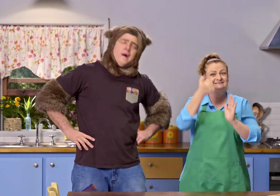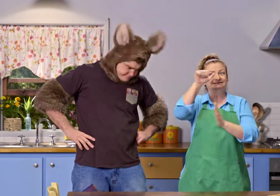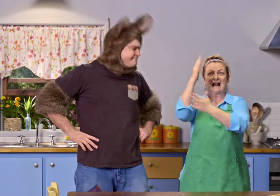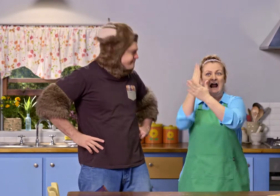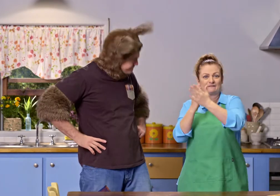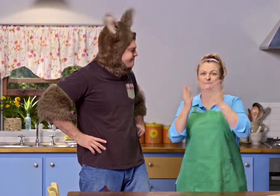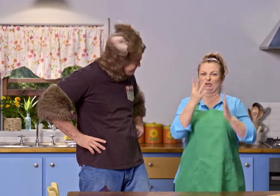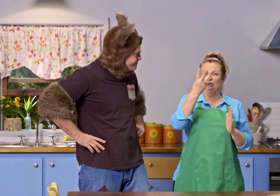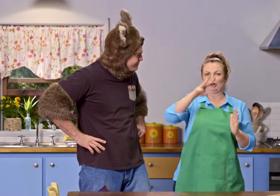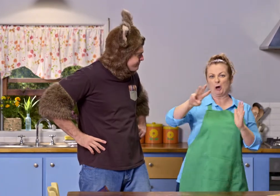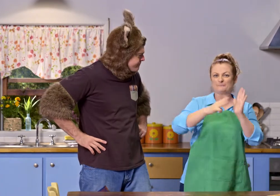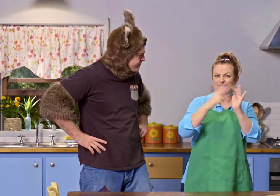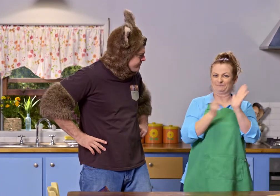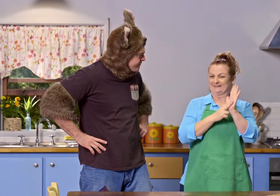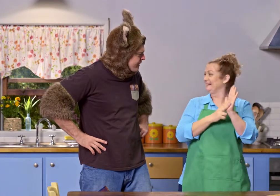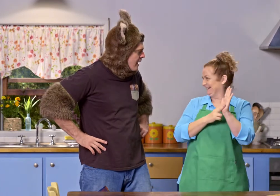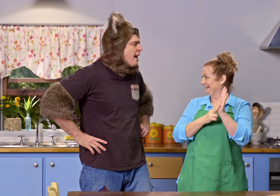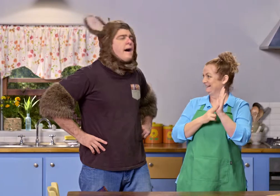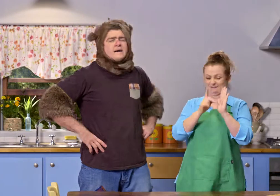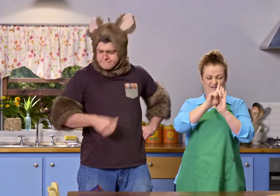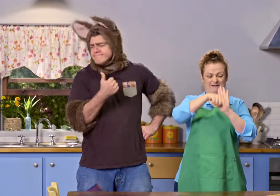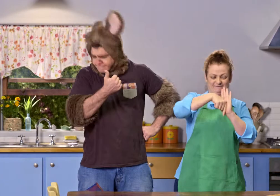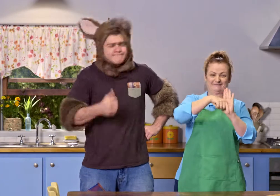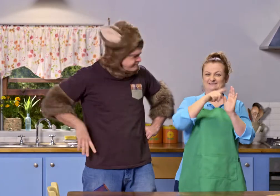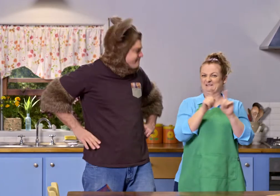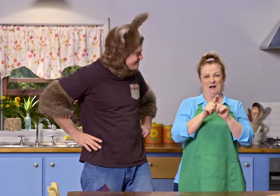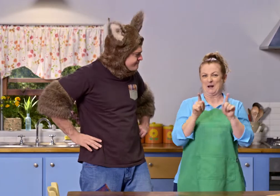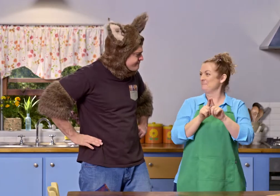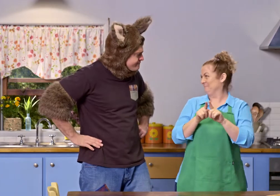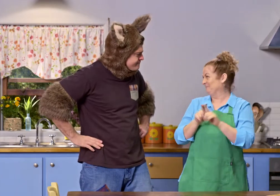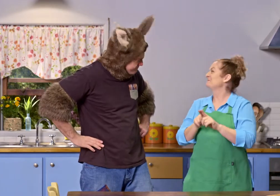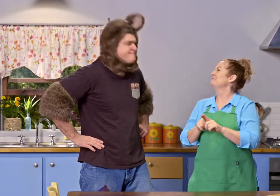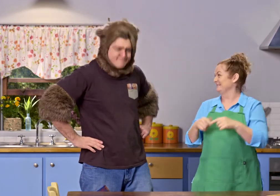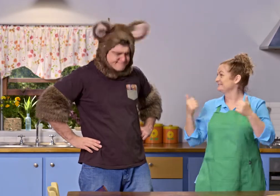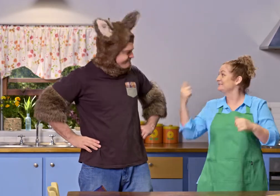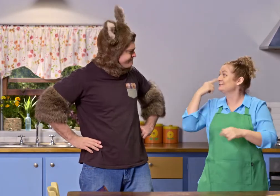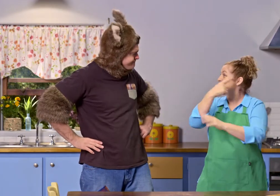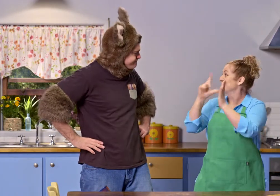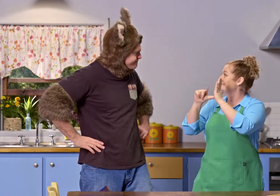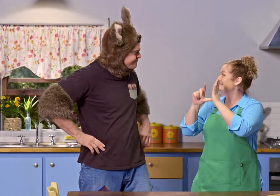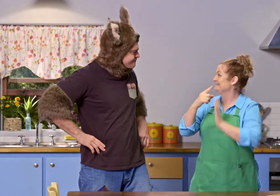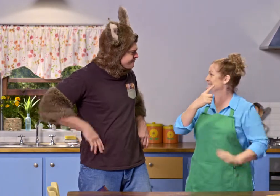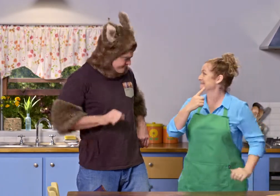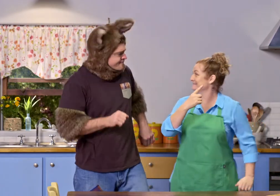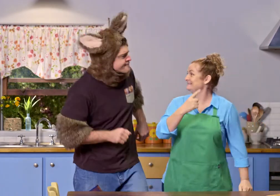Half of 60 minutes is 30 minutes. And that's half an hour. Can you check the clock?